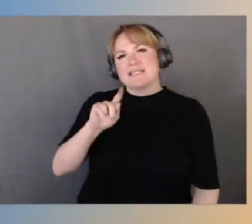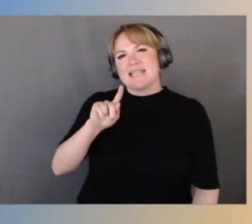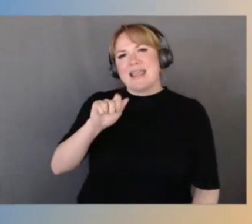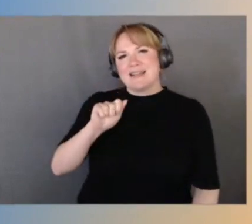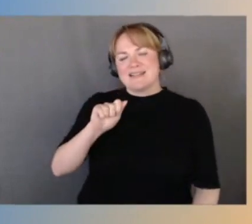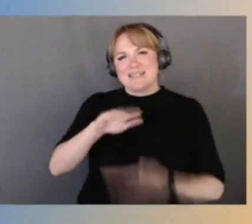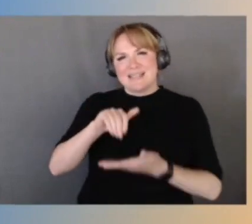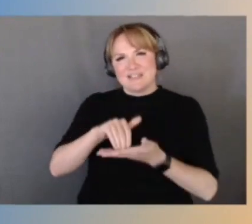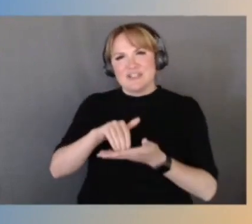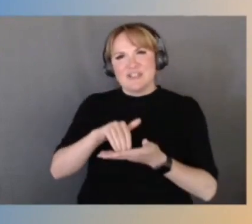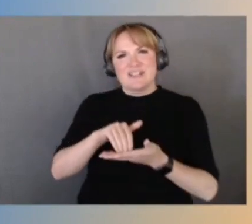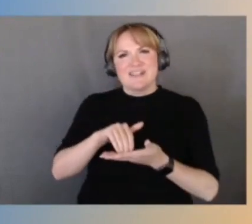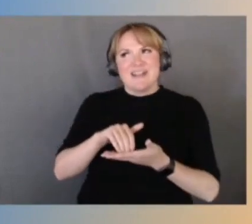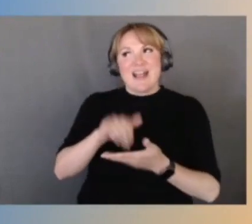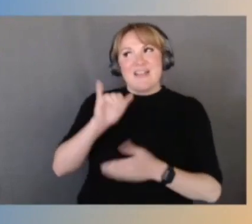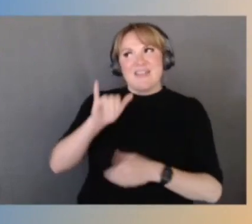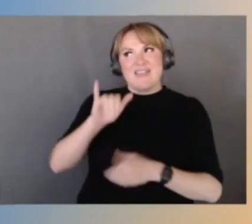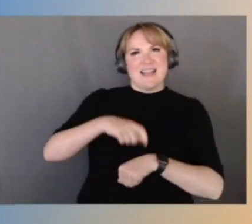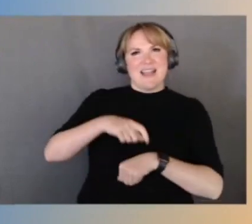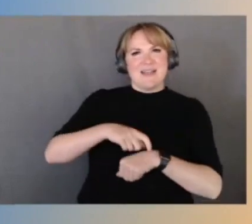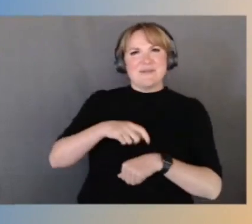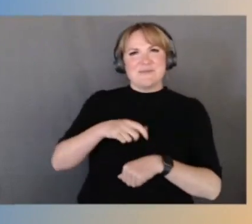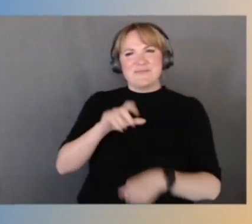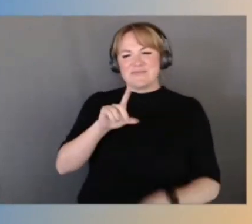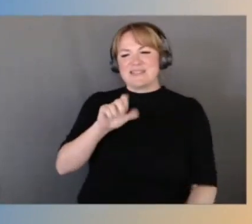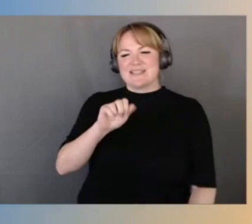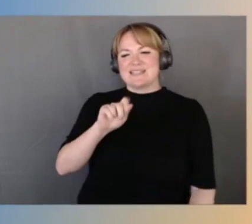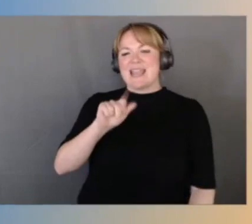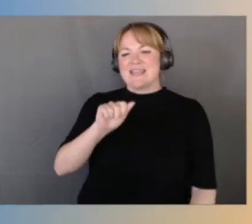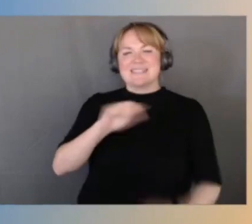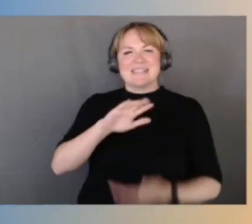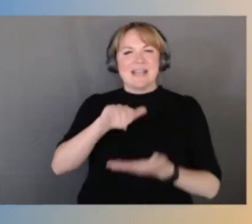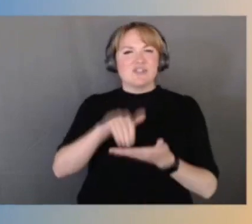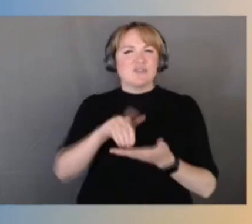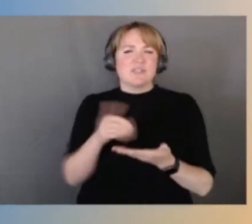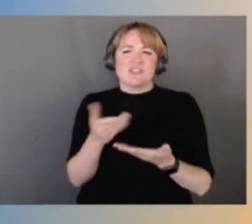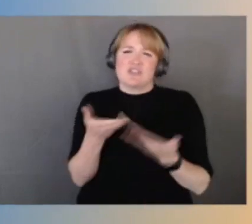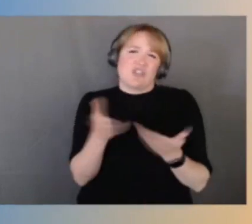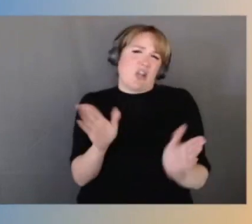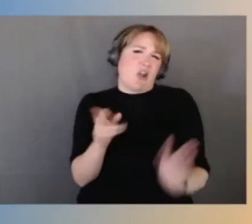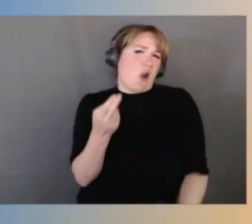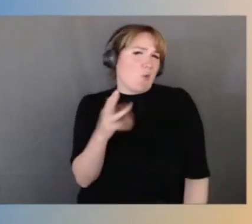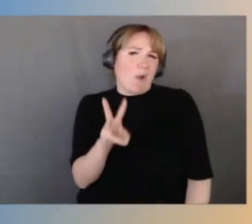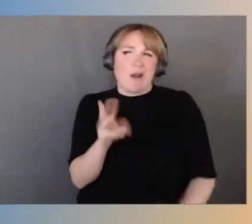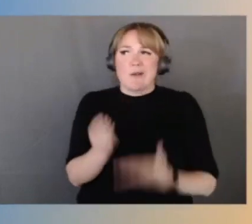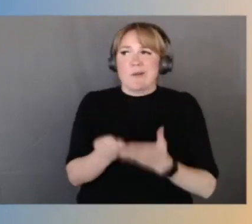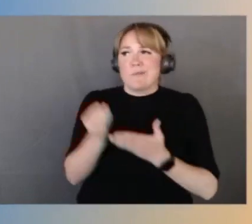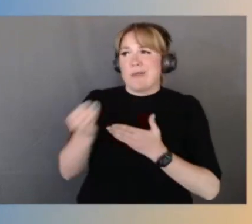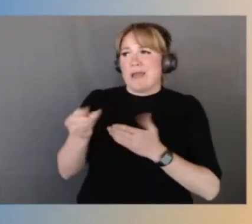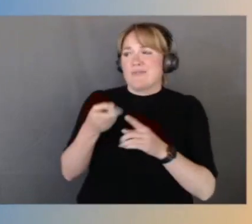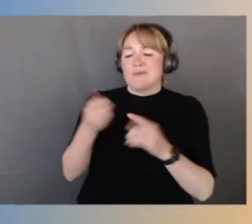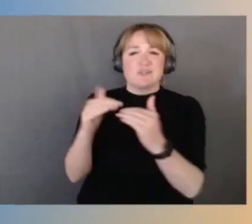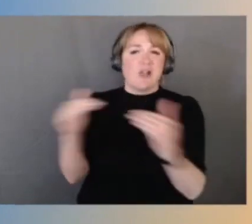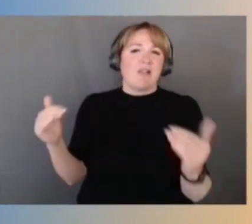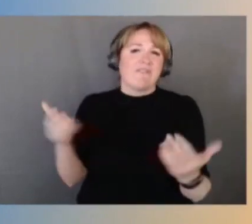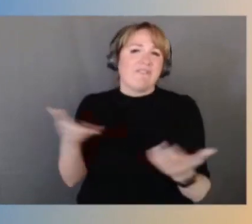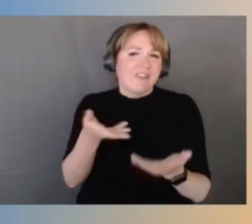data centers were pretty much comprised of just generic hardware you'd buy off the shelf. And he and his co-founder looked at that and said